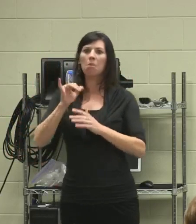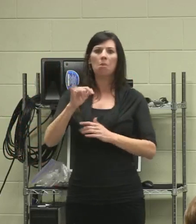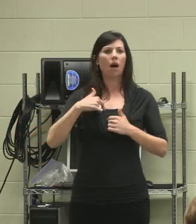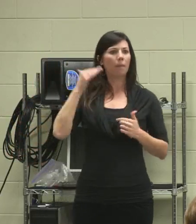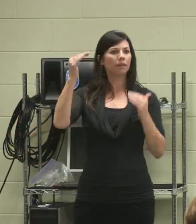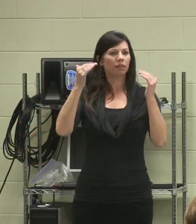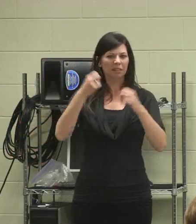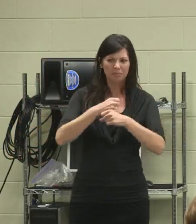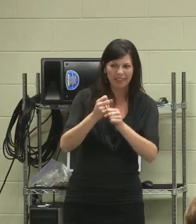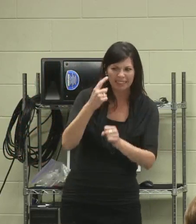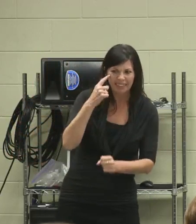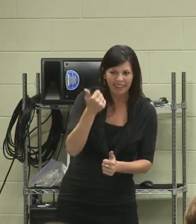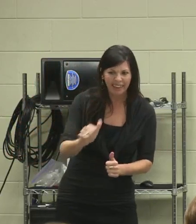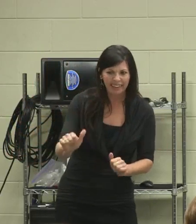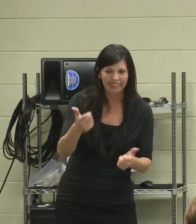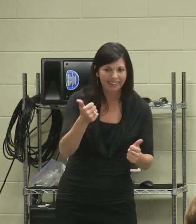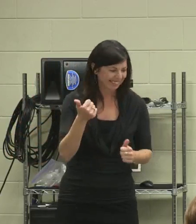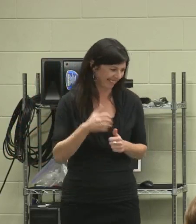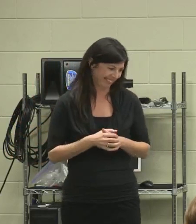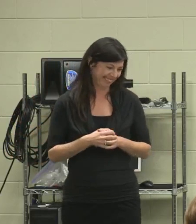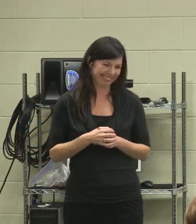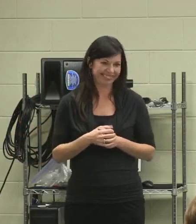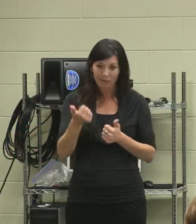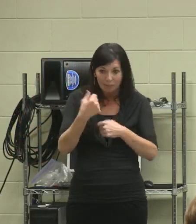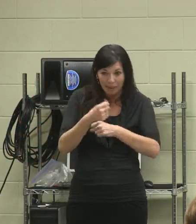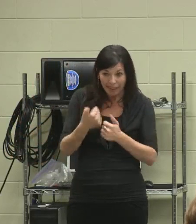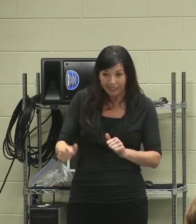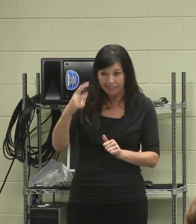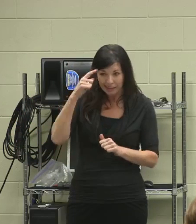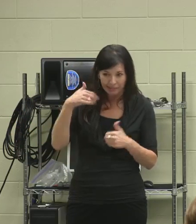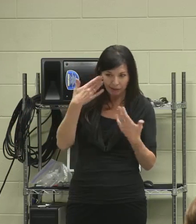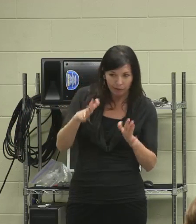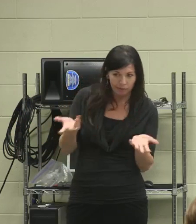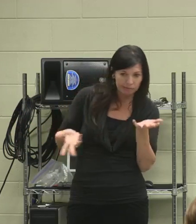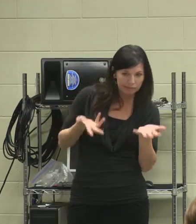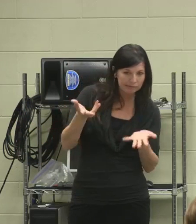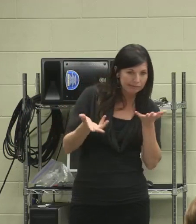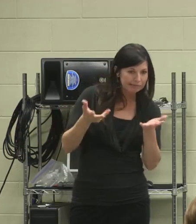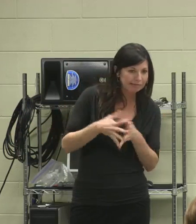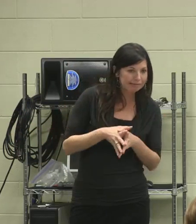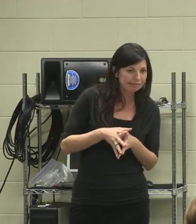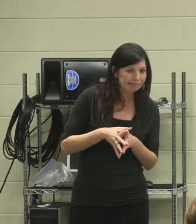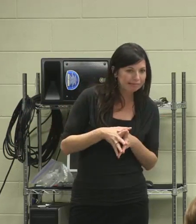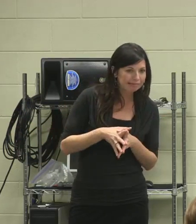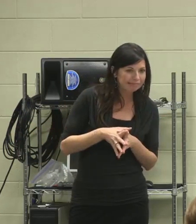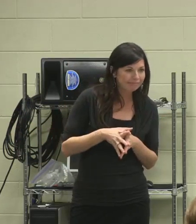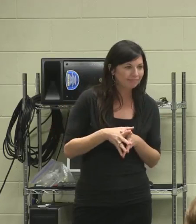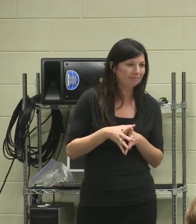If that makes any sense at all. [Laugh ]